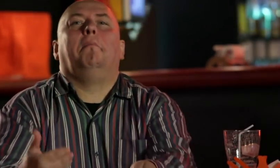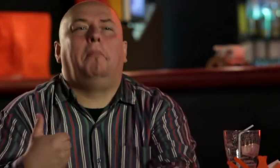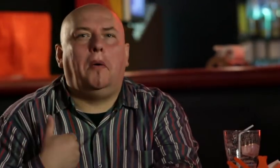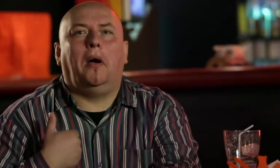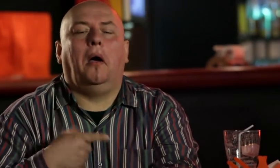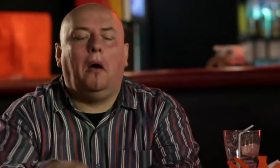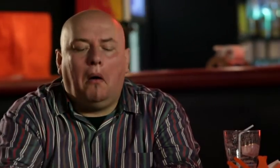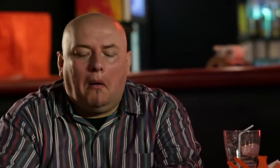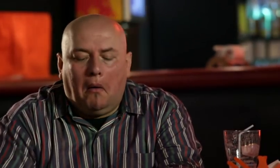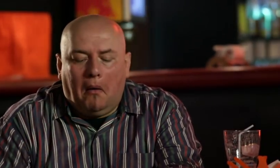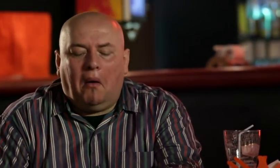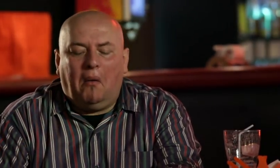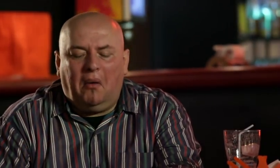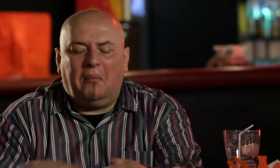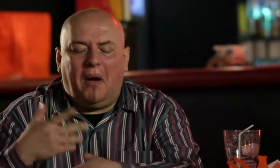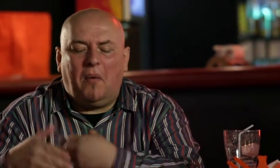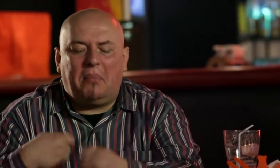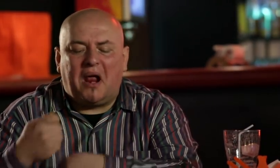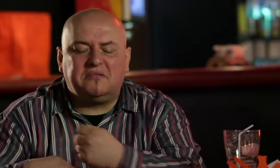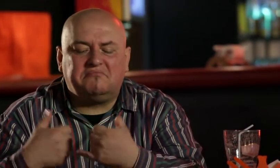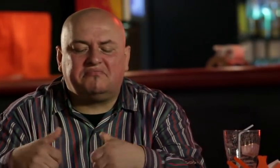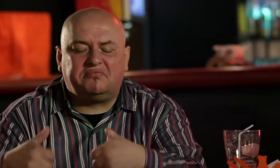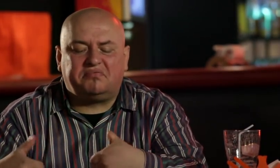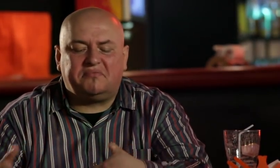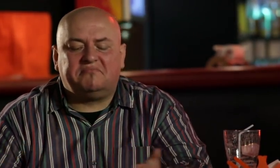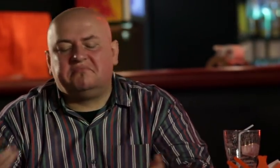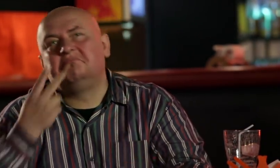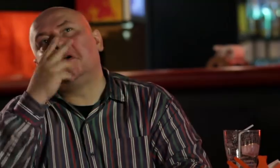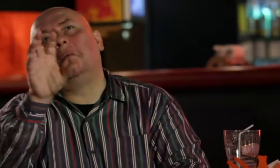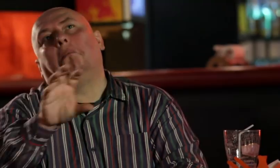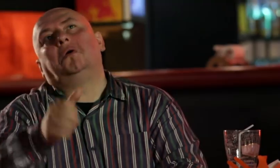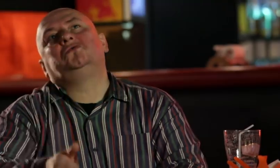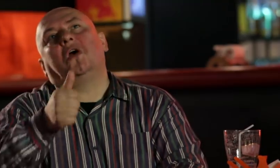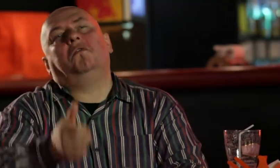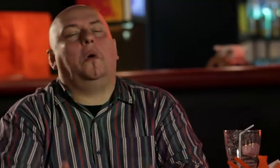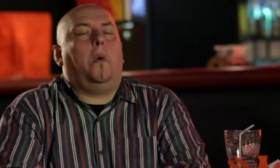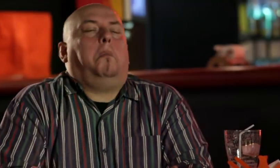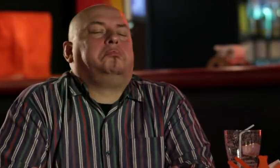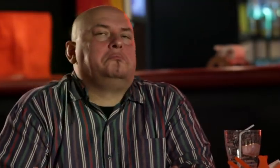When I send my CV, the employer reads it, sees various working experiences